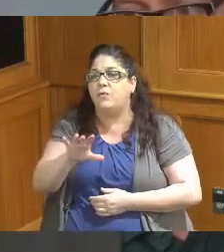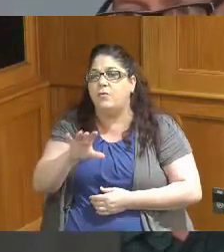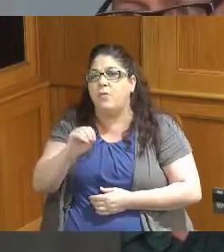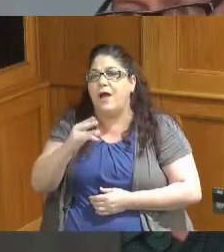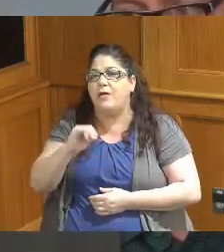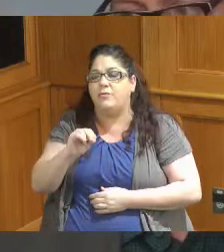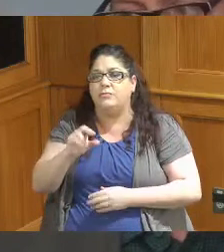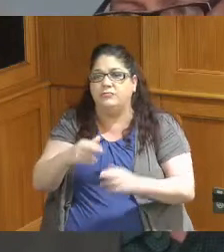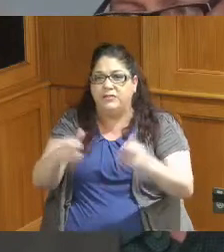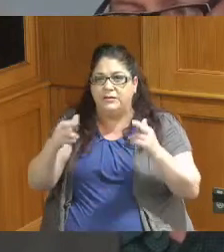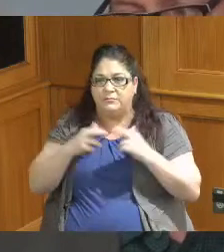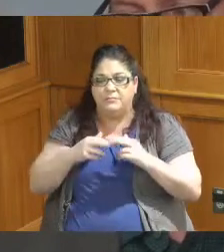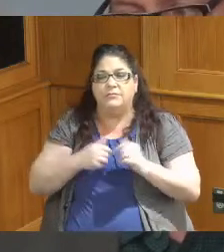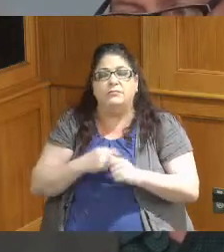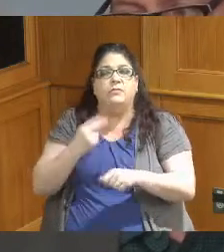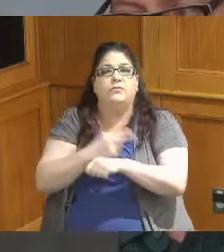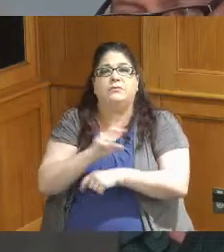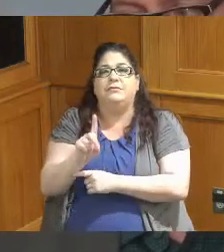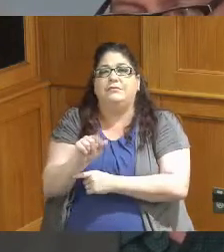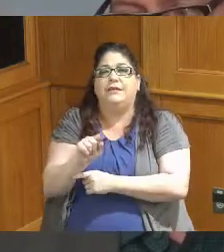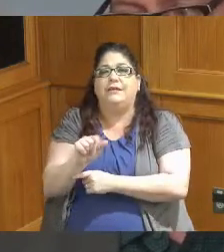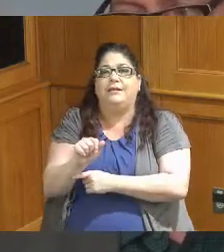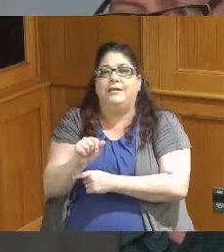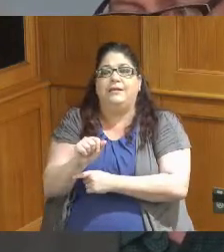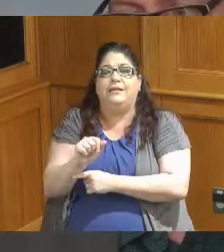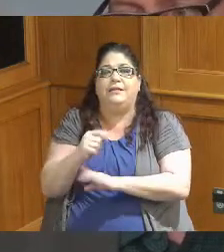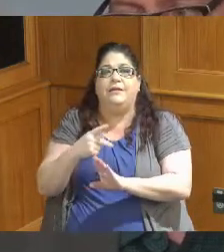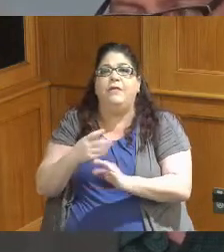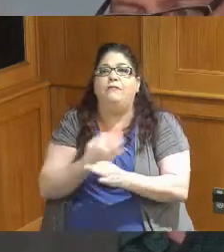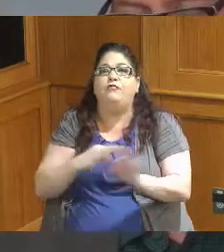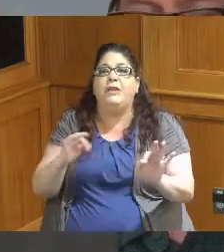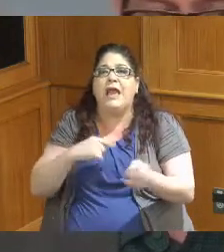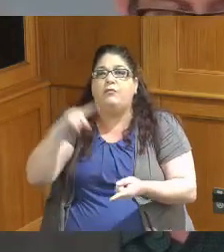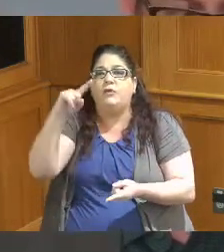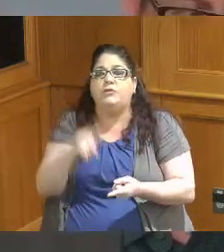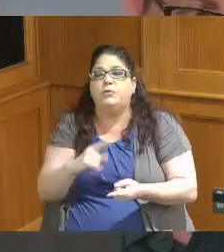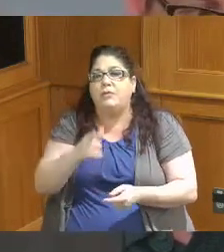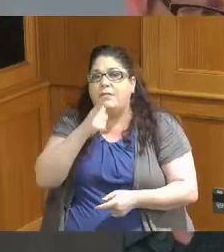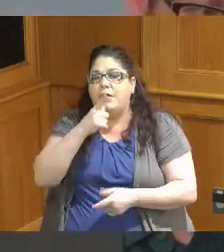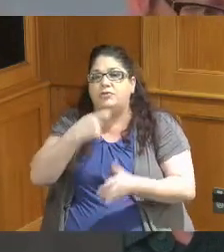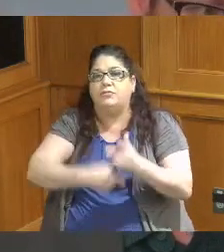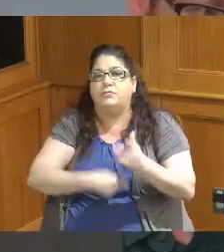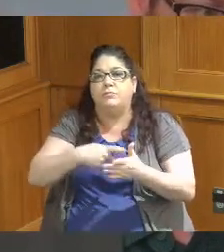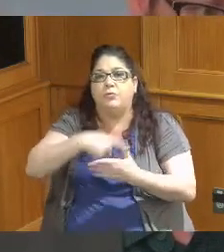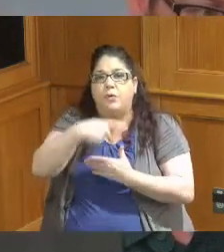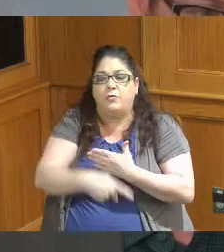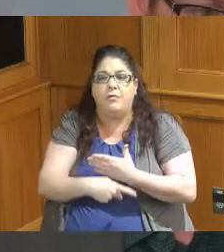we use data such as the free and reduced lunch program as well as student statistics to make